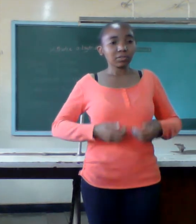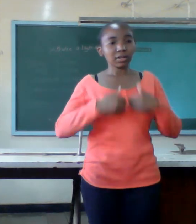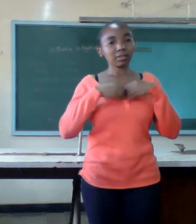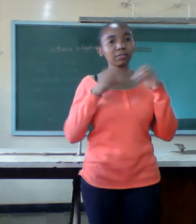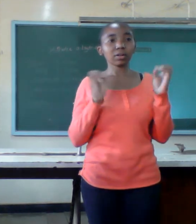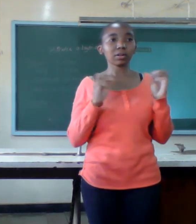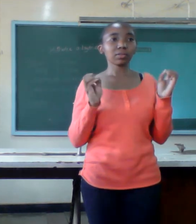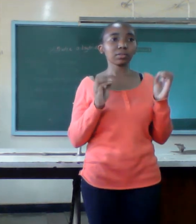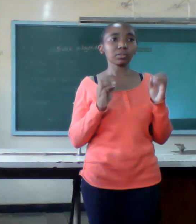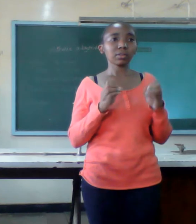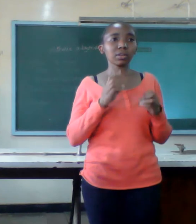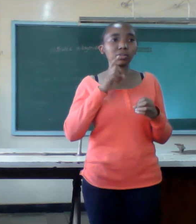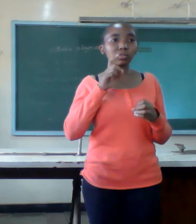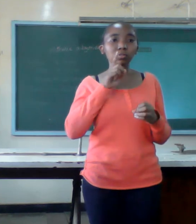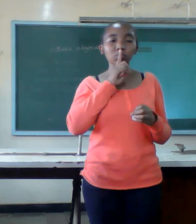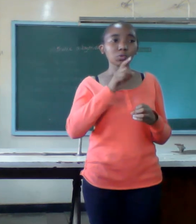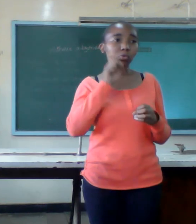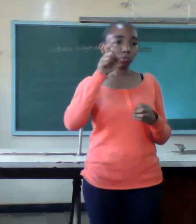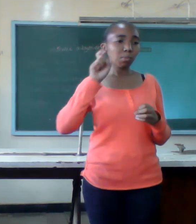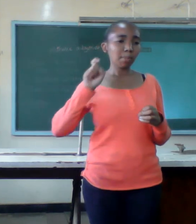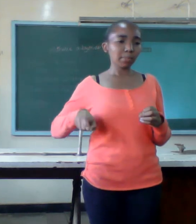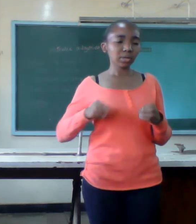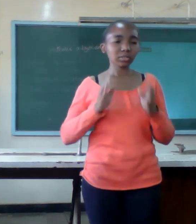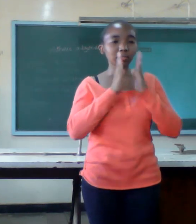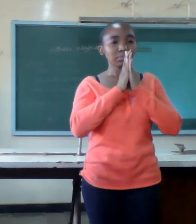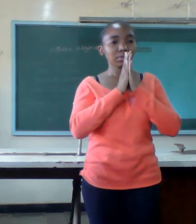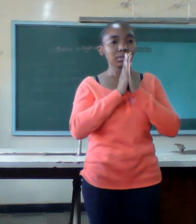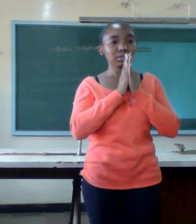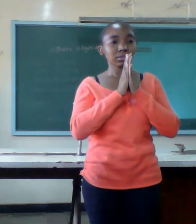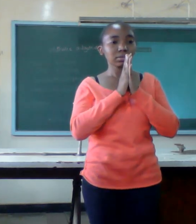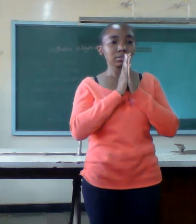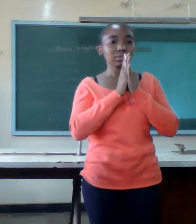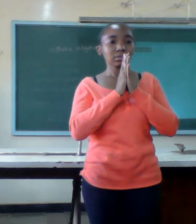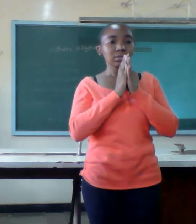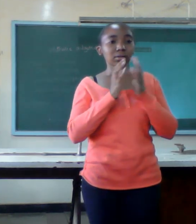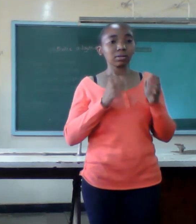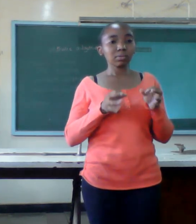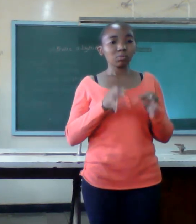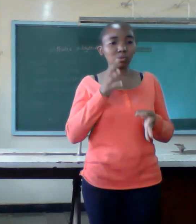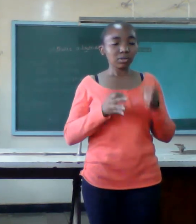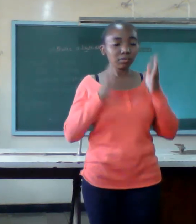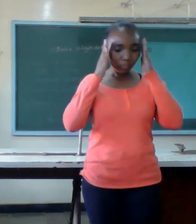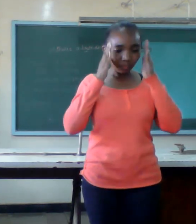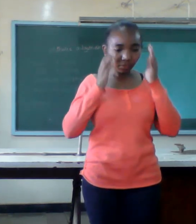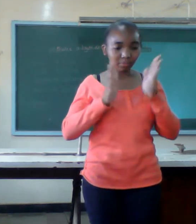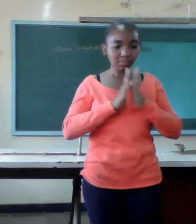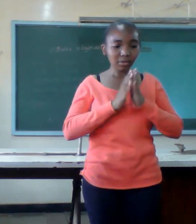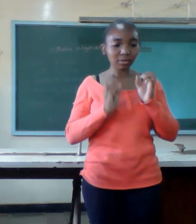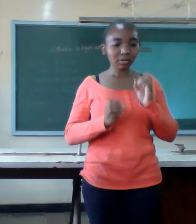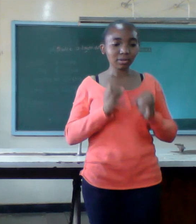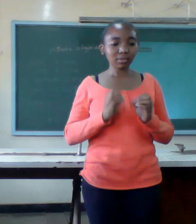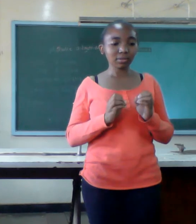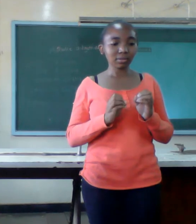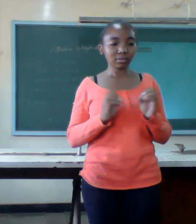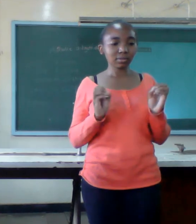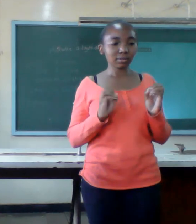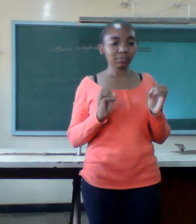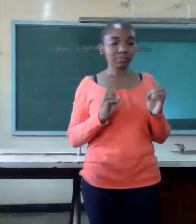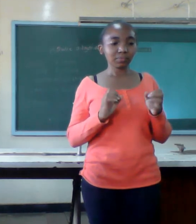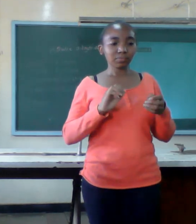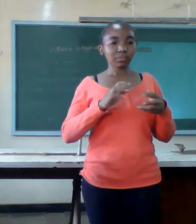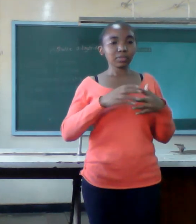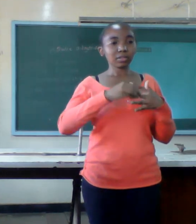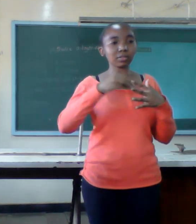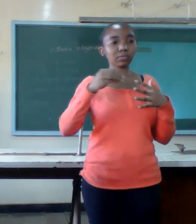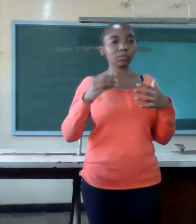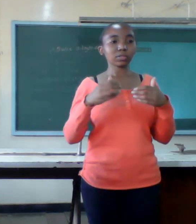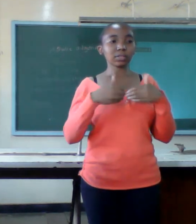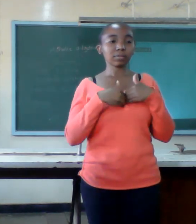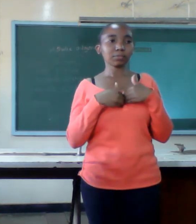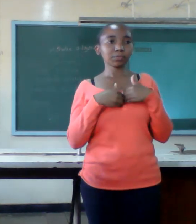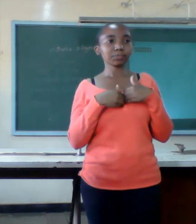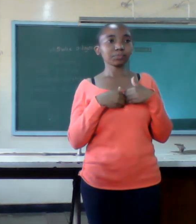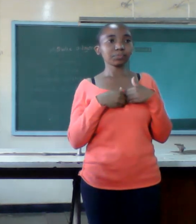to be prayer otherwise you my beautiful Secret Life marriage is not a contract